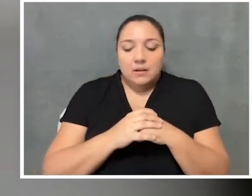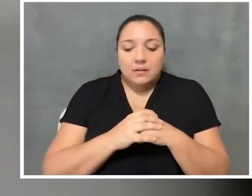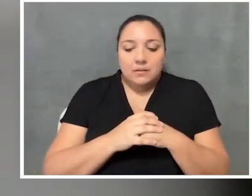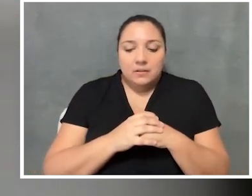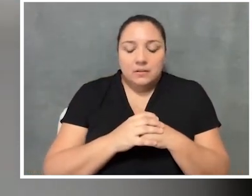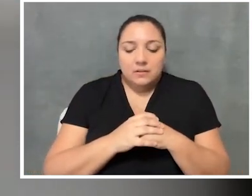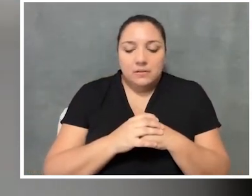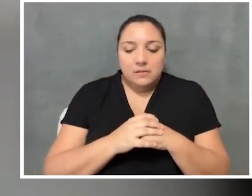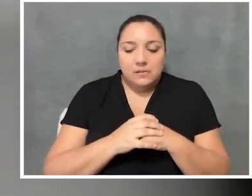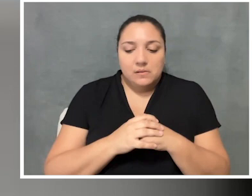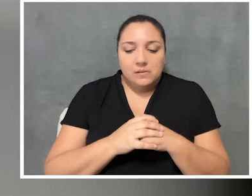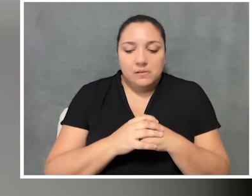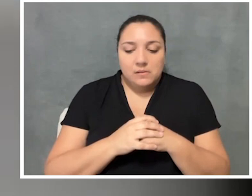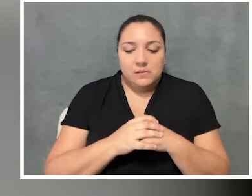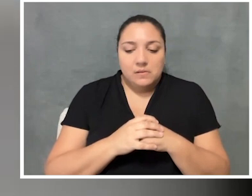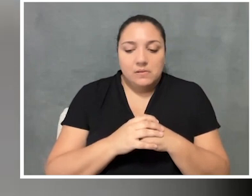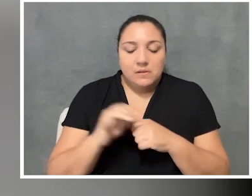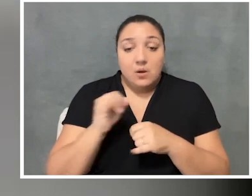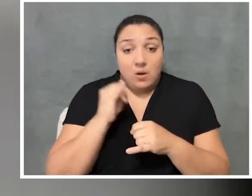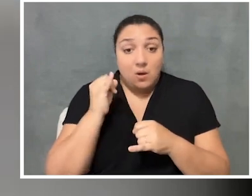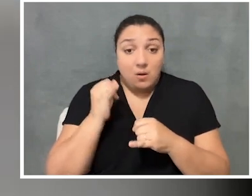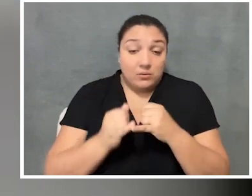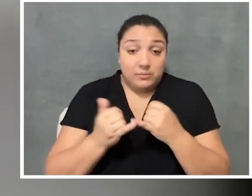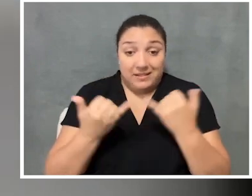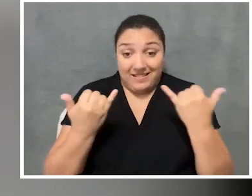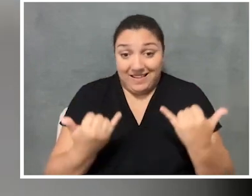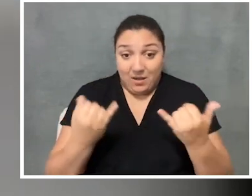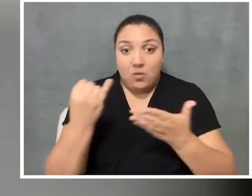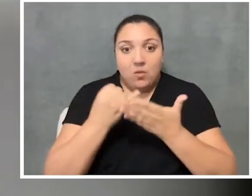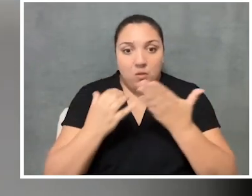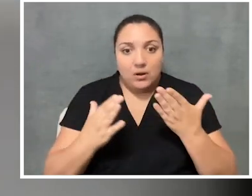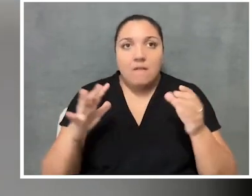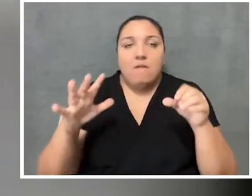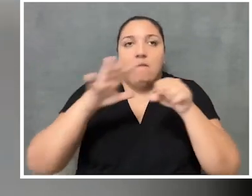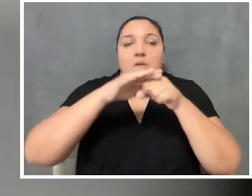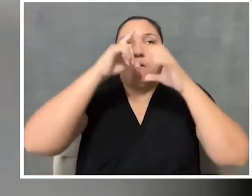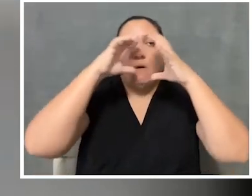And then, you know, that ultimately, now that artist has a greater understanding